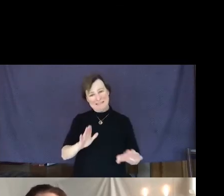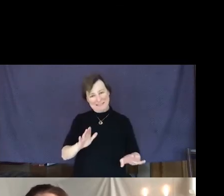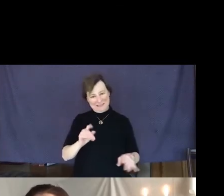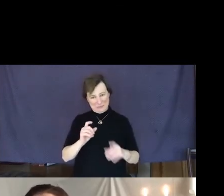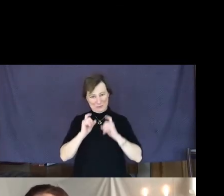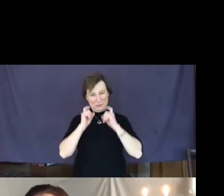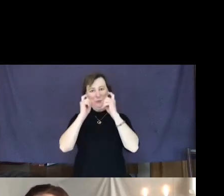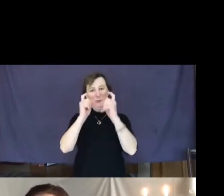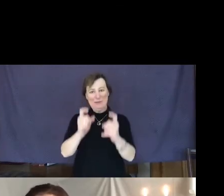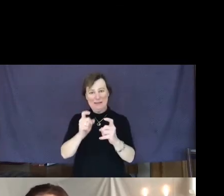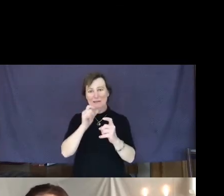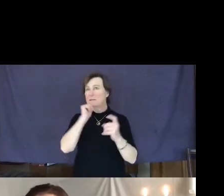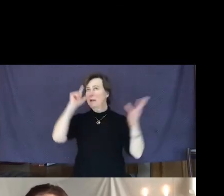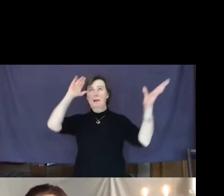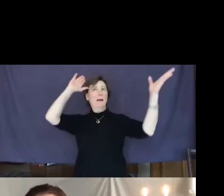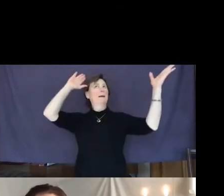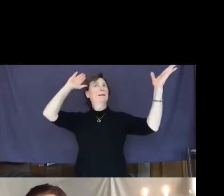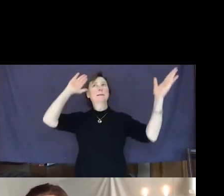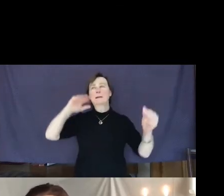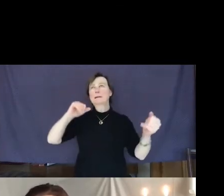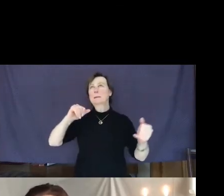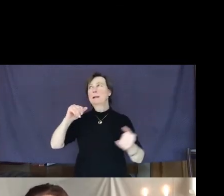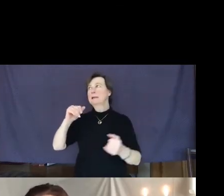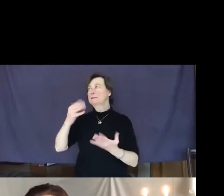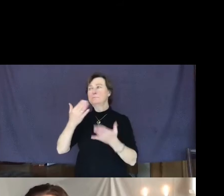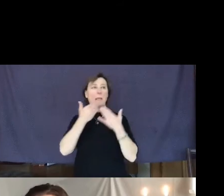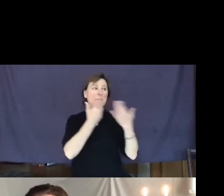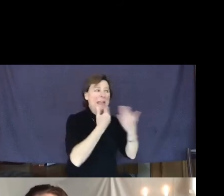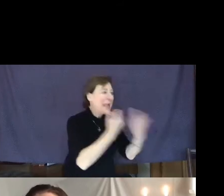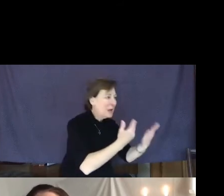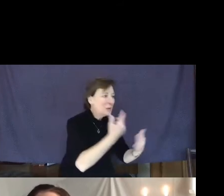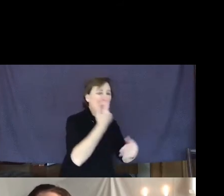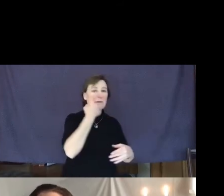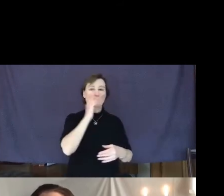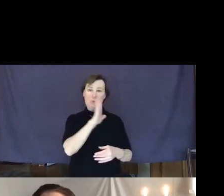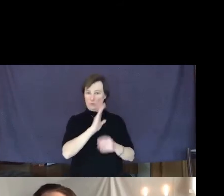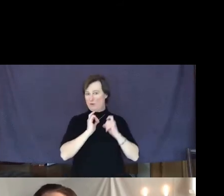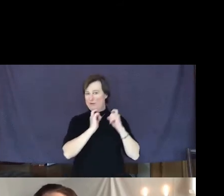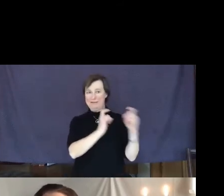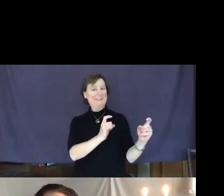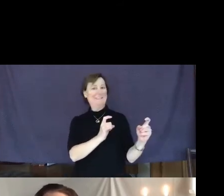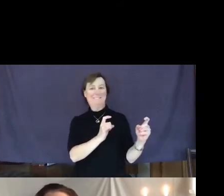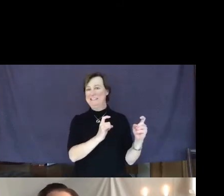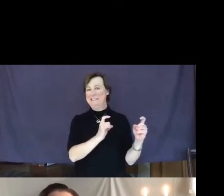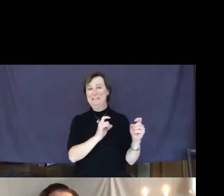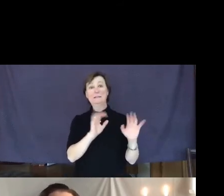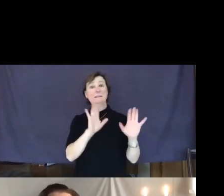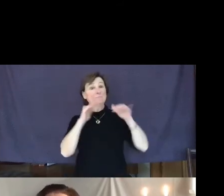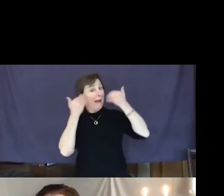any acknowledgement for your gift, not even the smile or look of gratitude